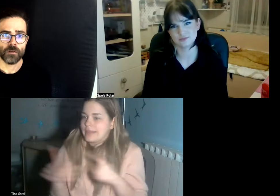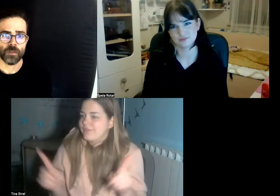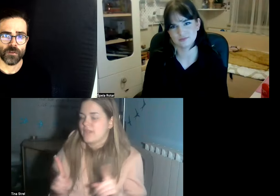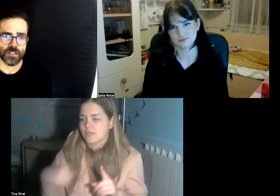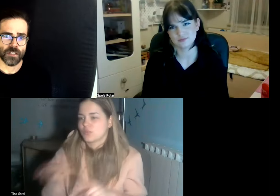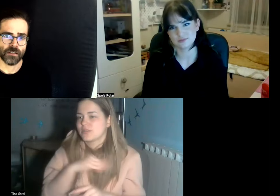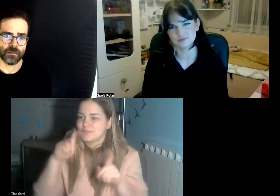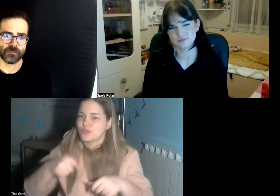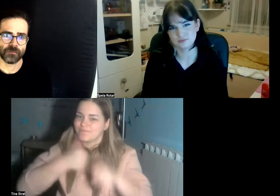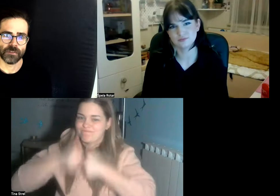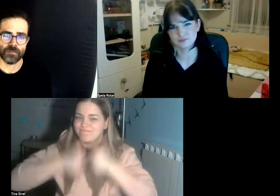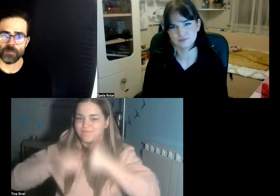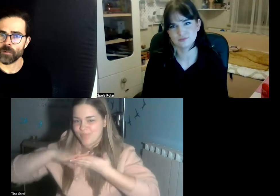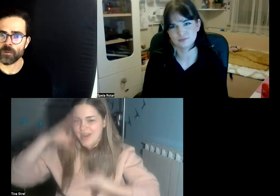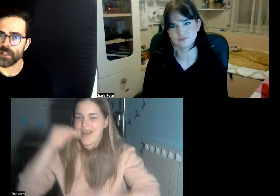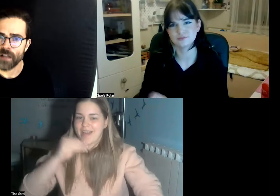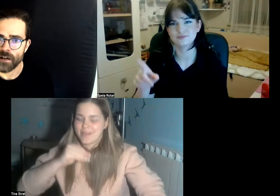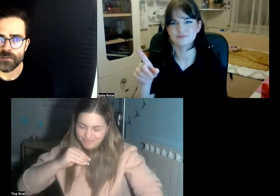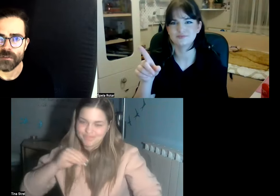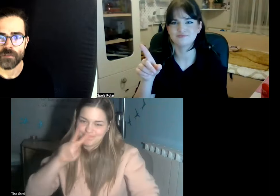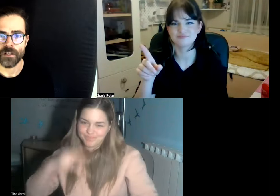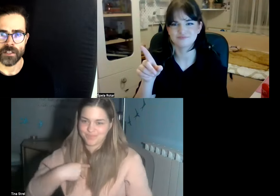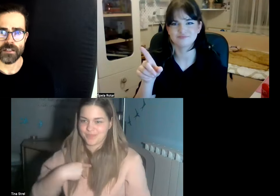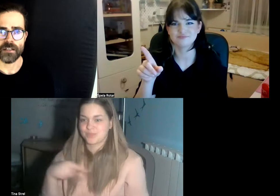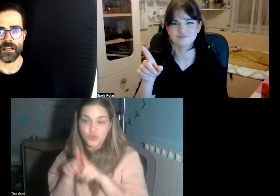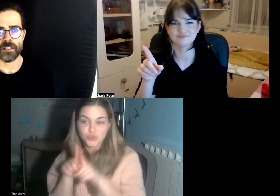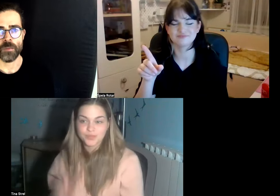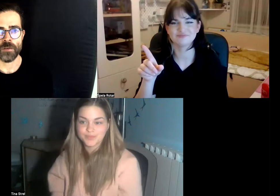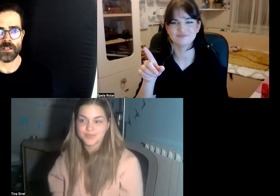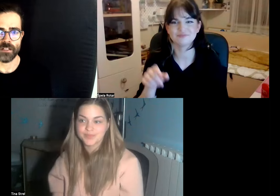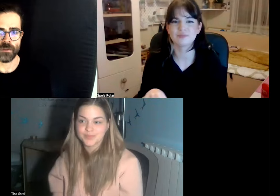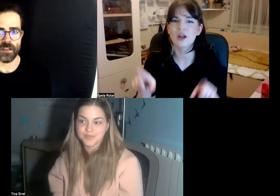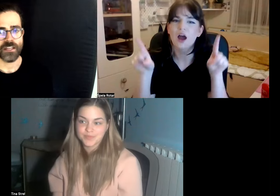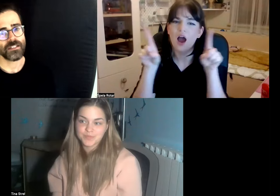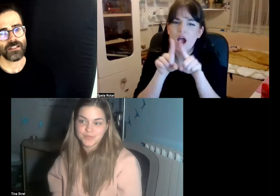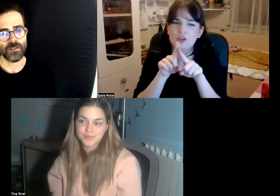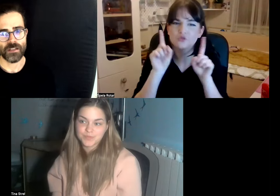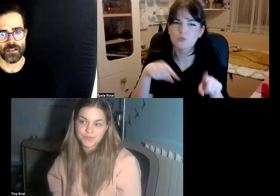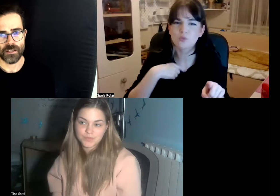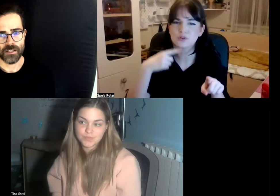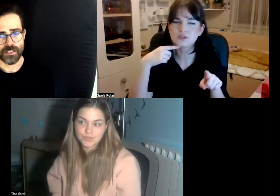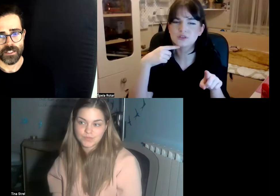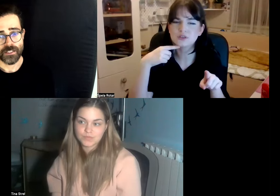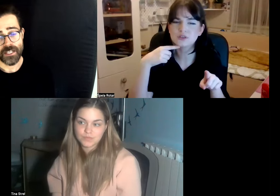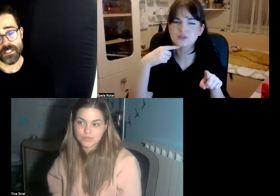and of course there are different people we have different experiences with this yes yes